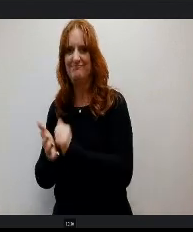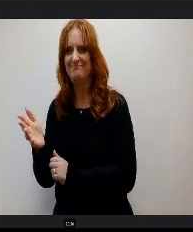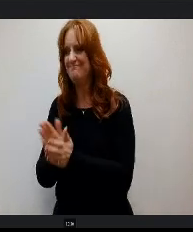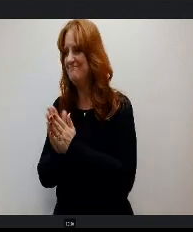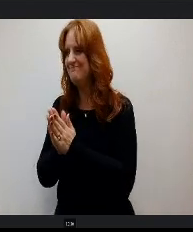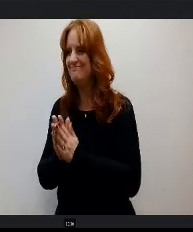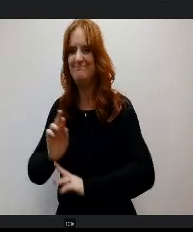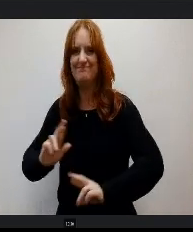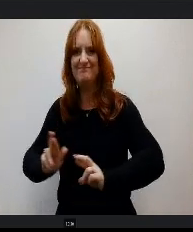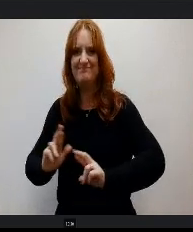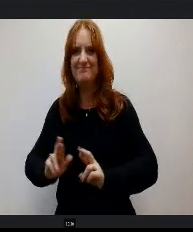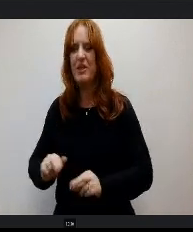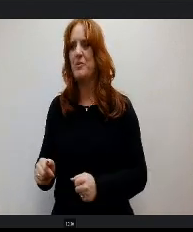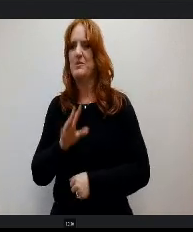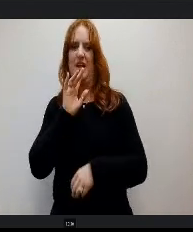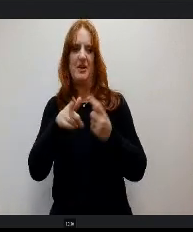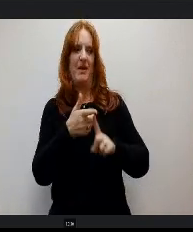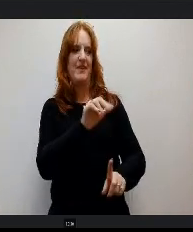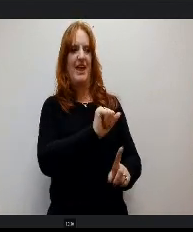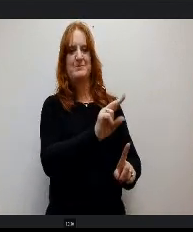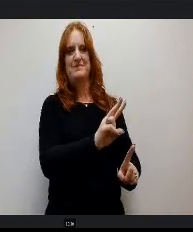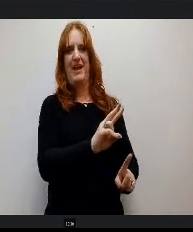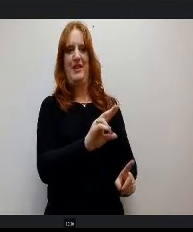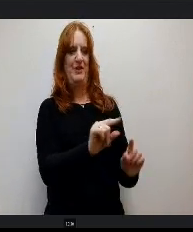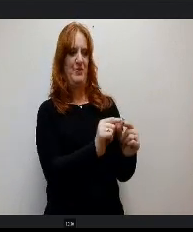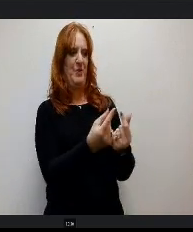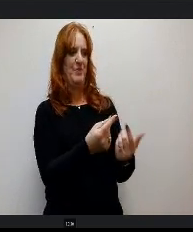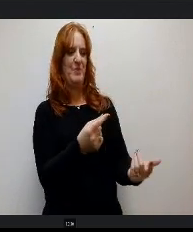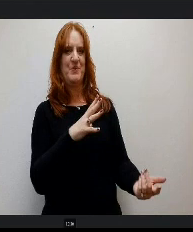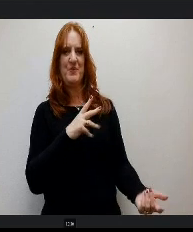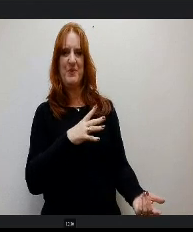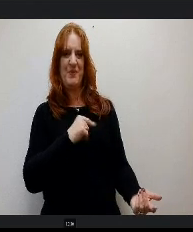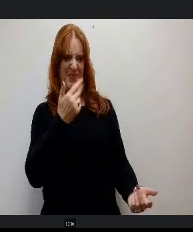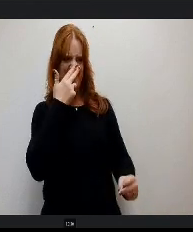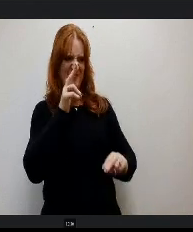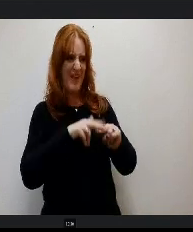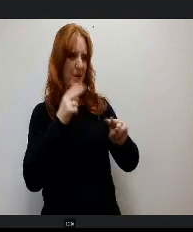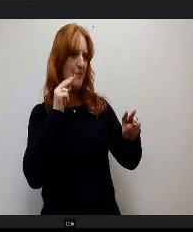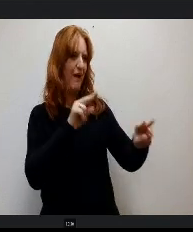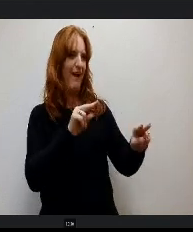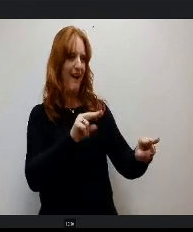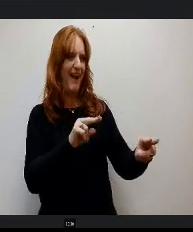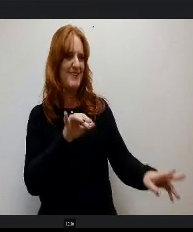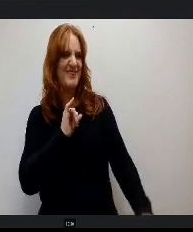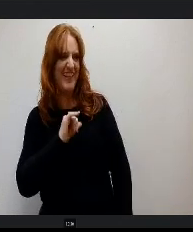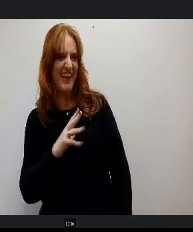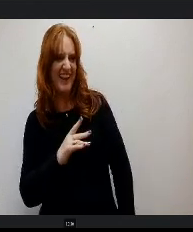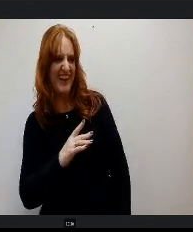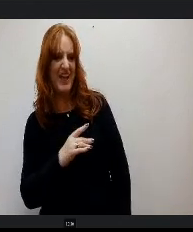The Aspen Valley groups are just so much fun to watch because we get to sit back and watch those kids when it comes to those essential